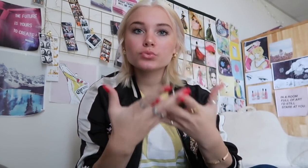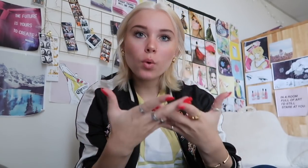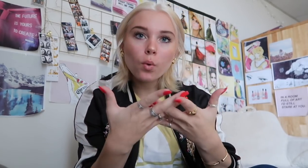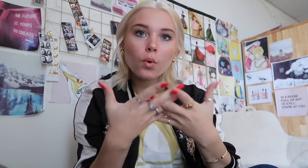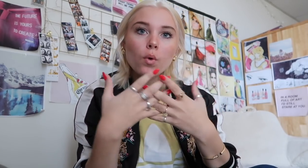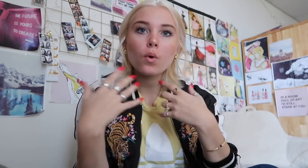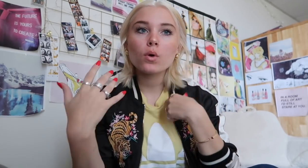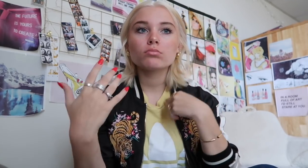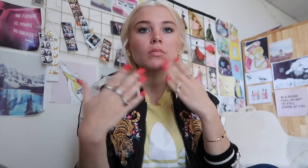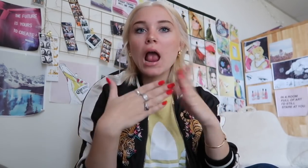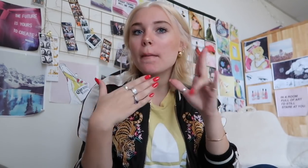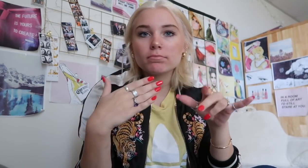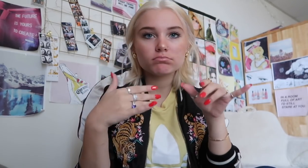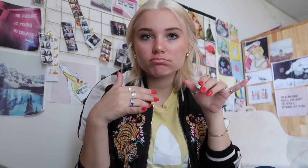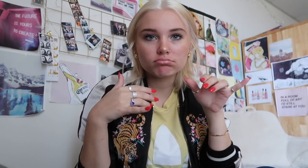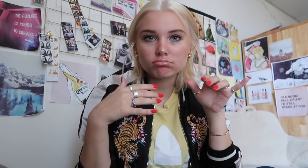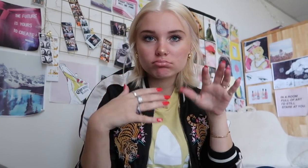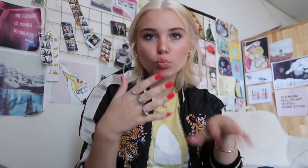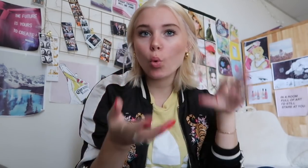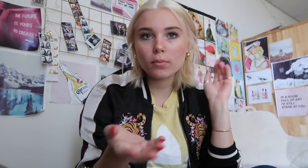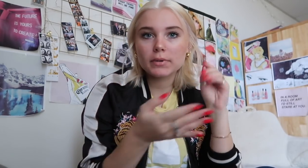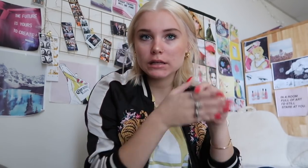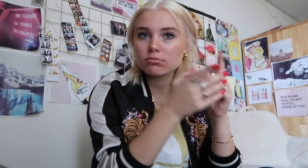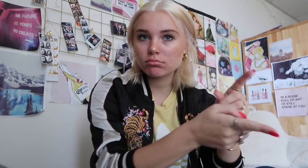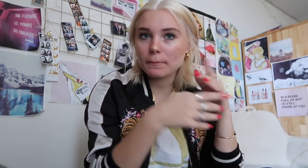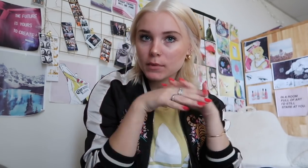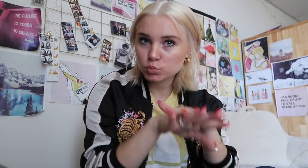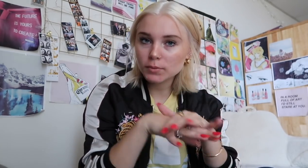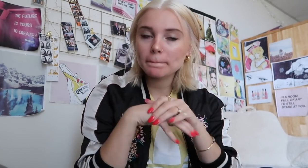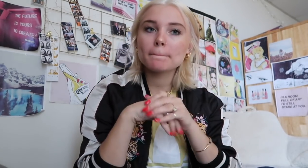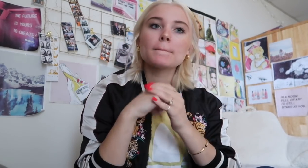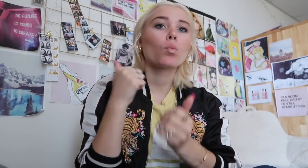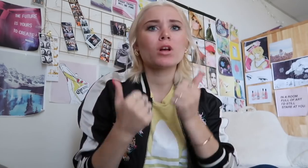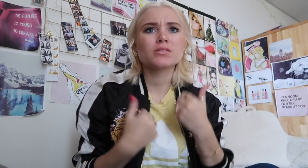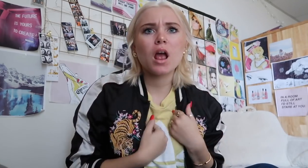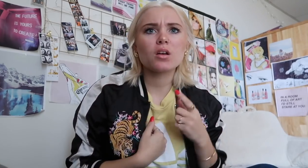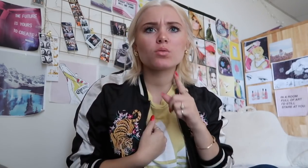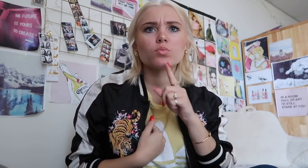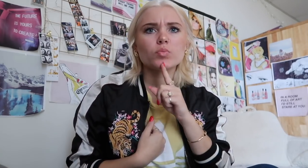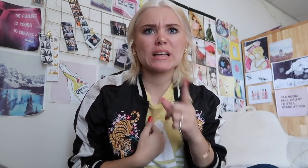so yeah, I basically went to mainstream school in my whole life